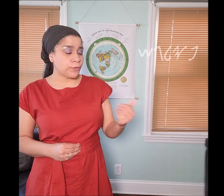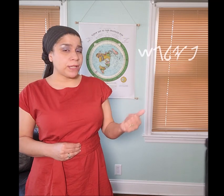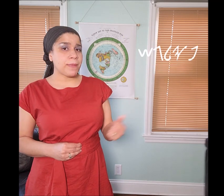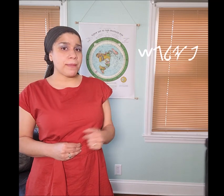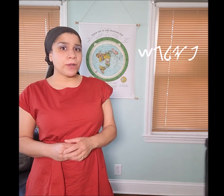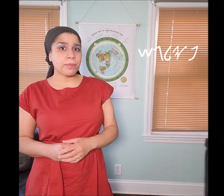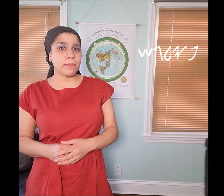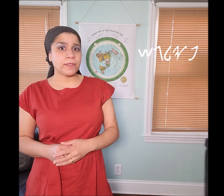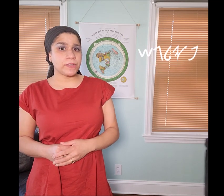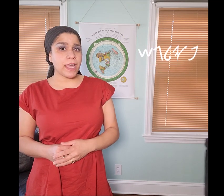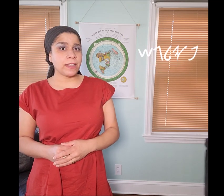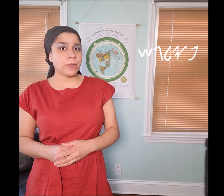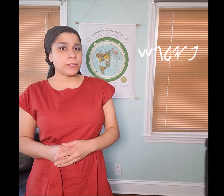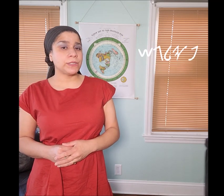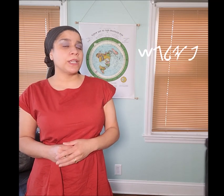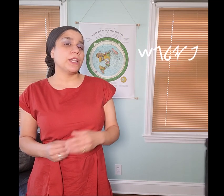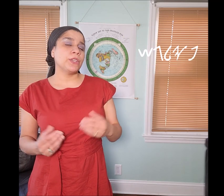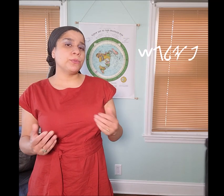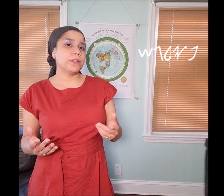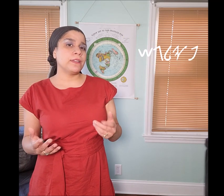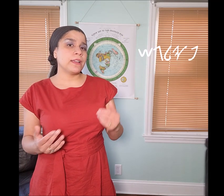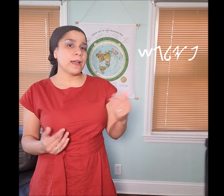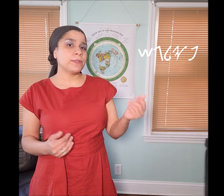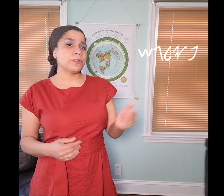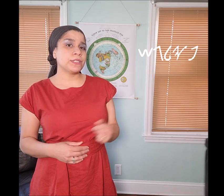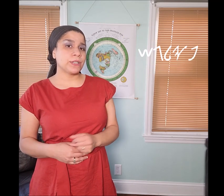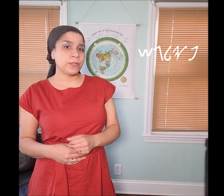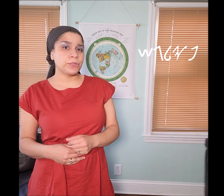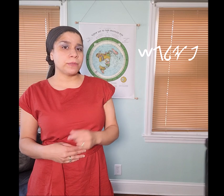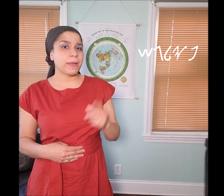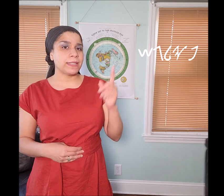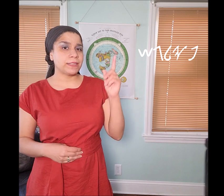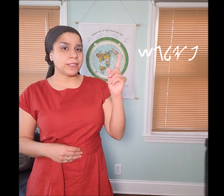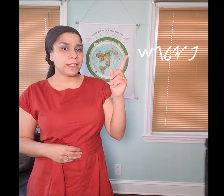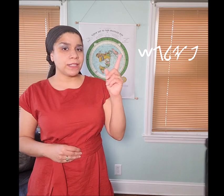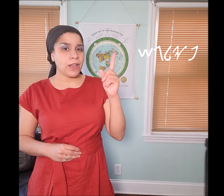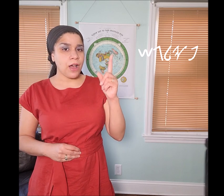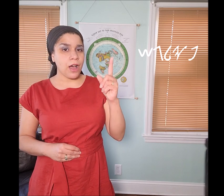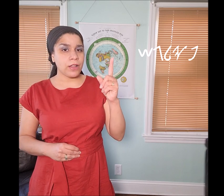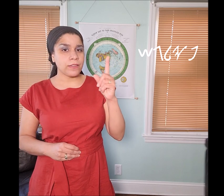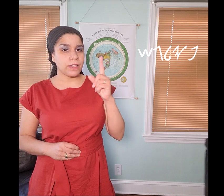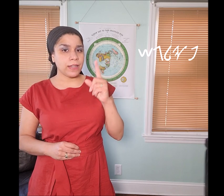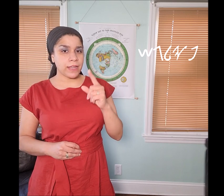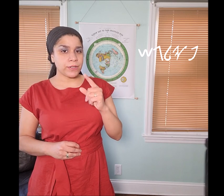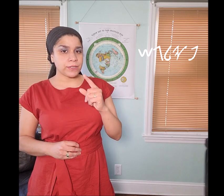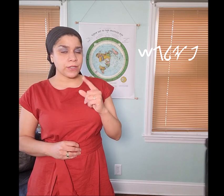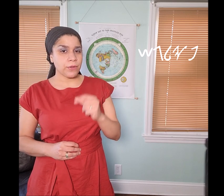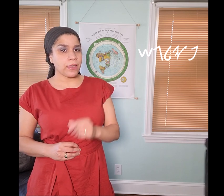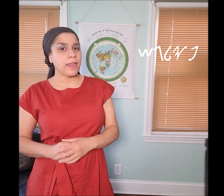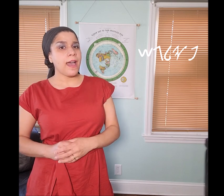if you read my book "Primitive Sign Language", you would come to this conclusion by studying all the letters.